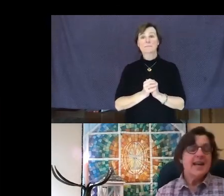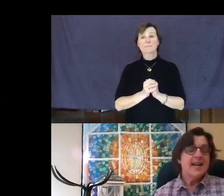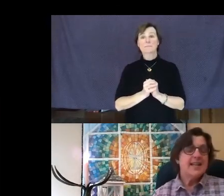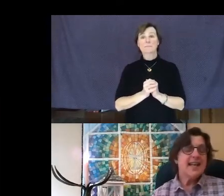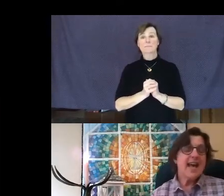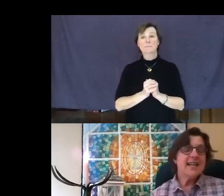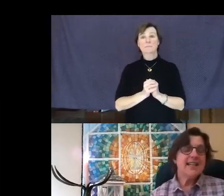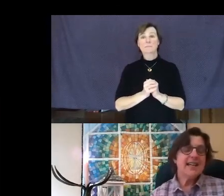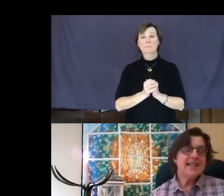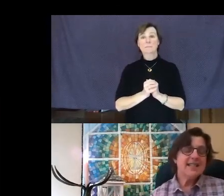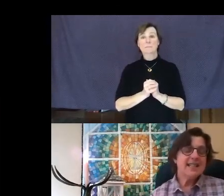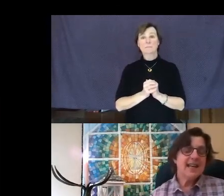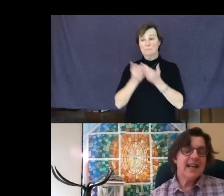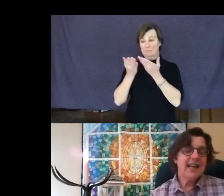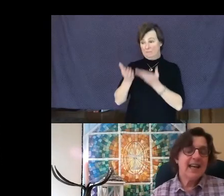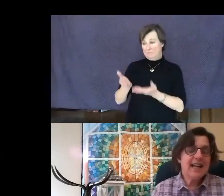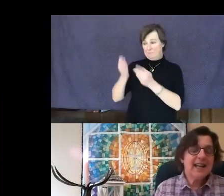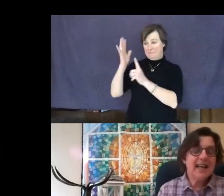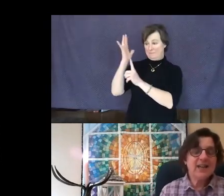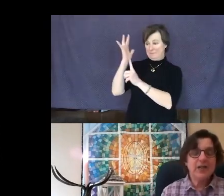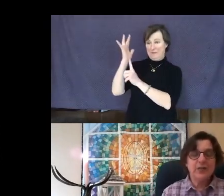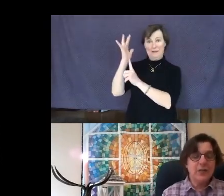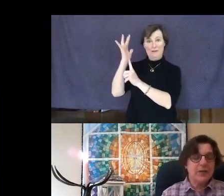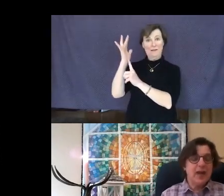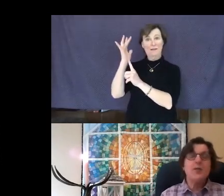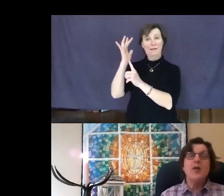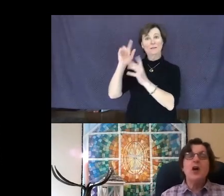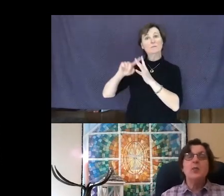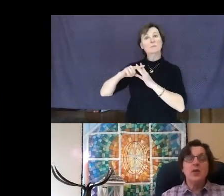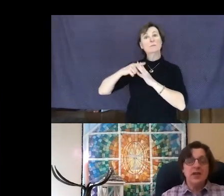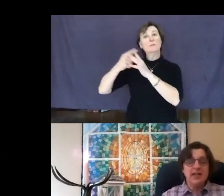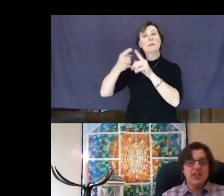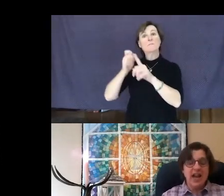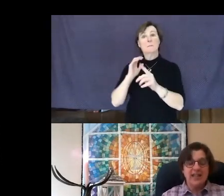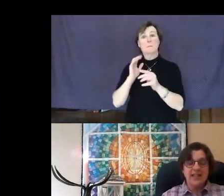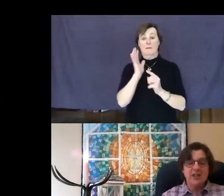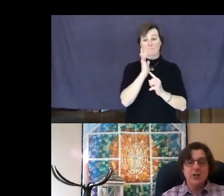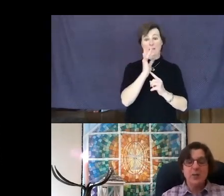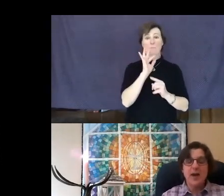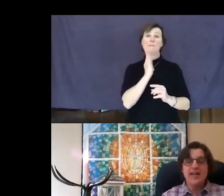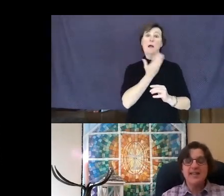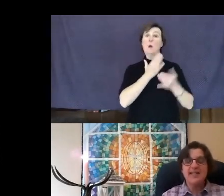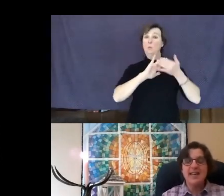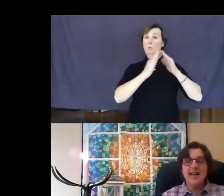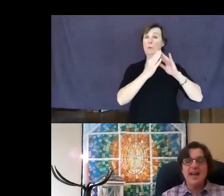This candle is kindled from the flame of our community chalice to remind us